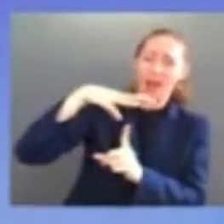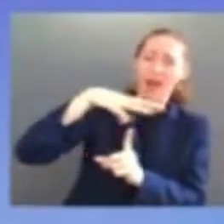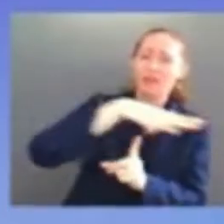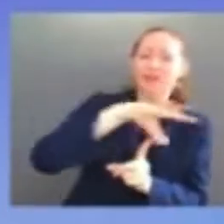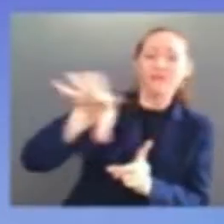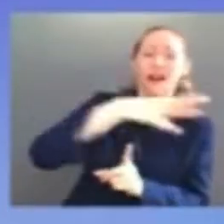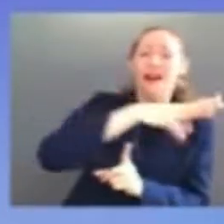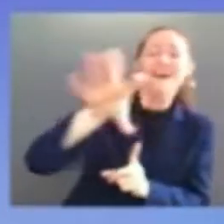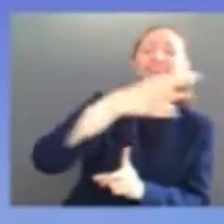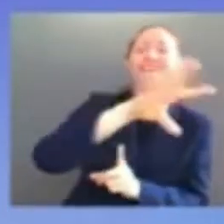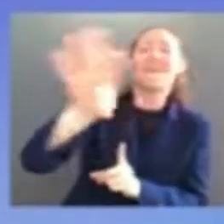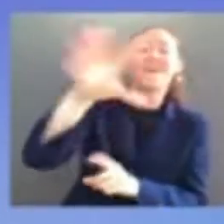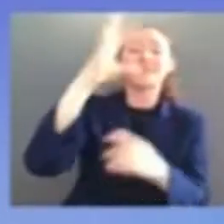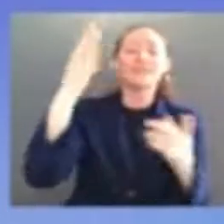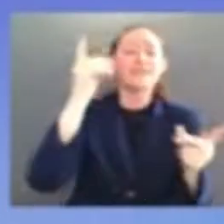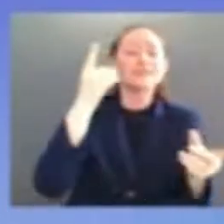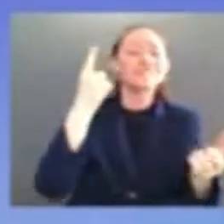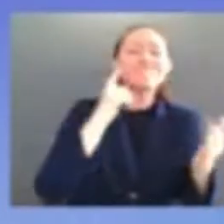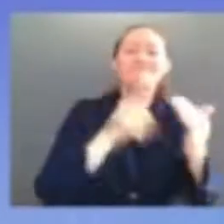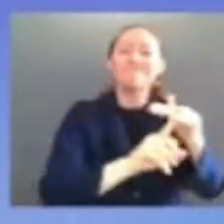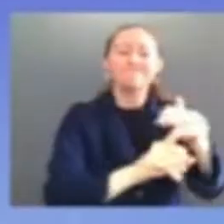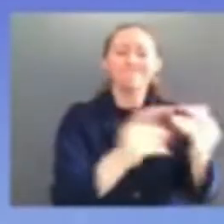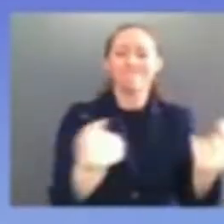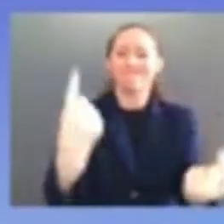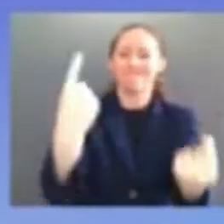we're gonna look back nothing to do with me we're gonna look back and see this